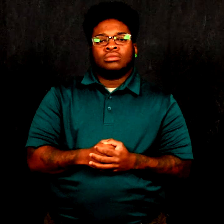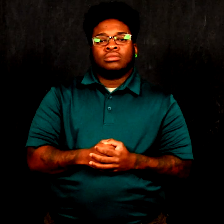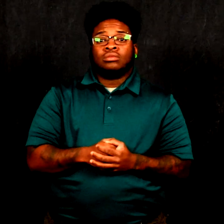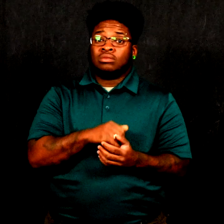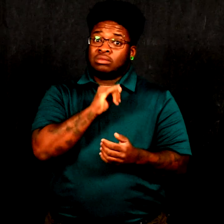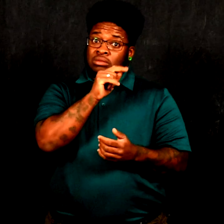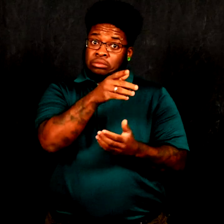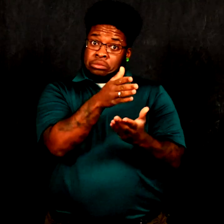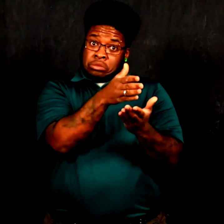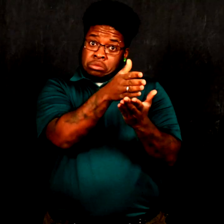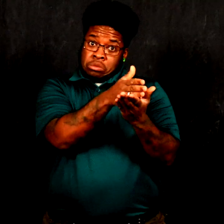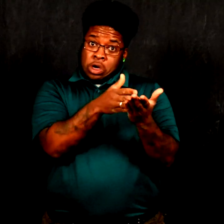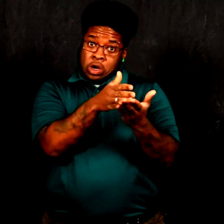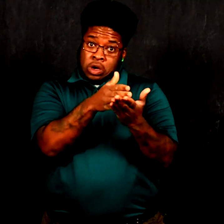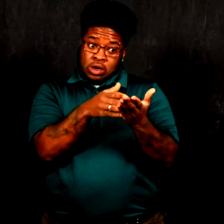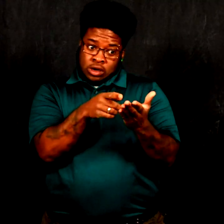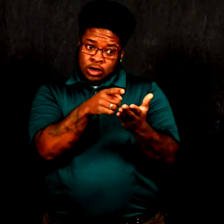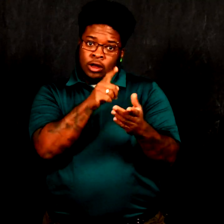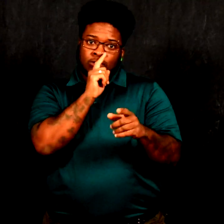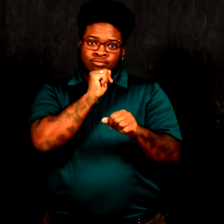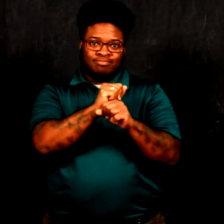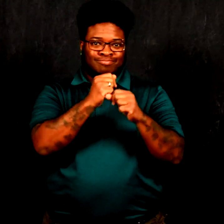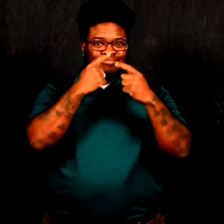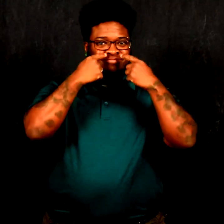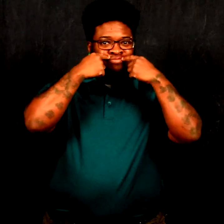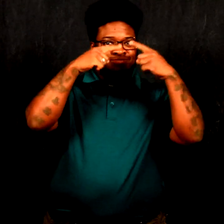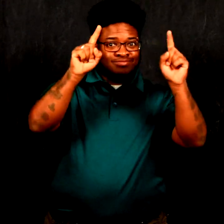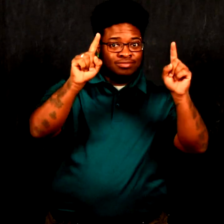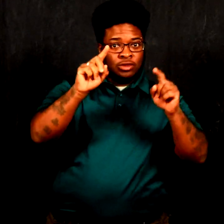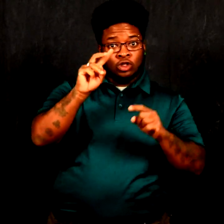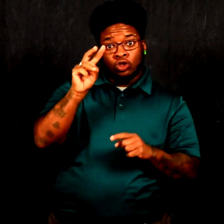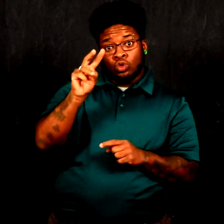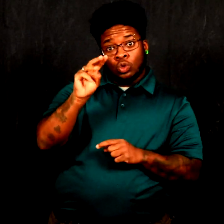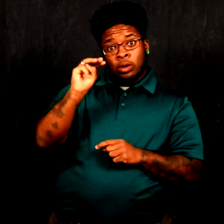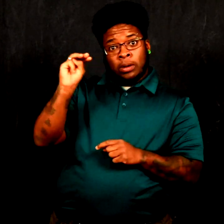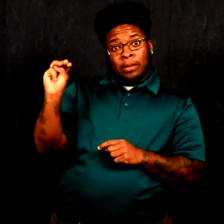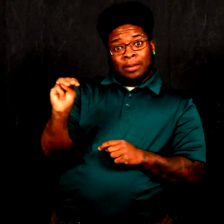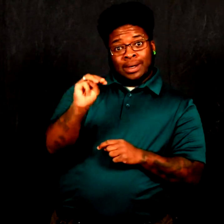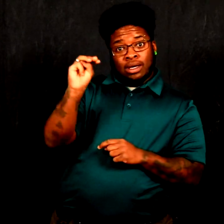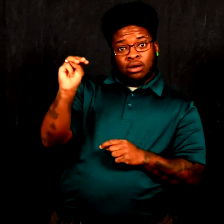This was partially successful. $2 million was